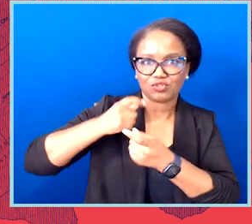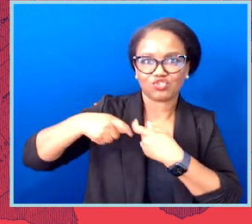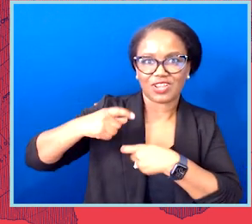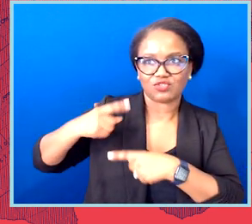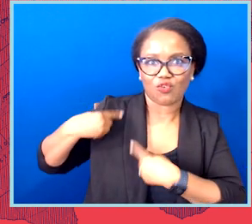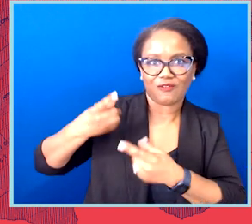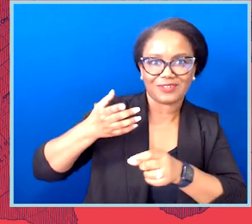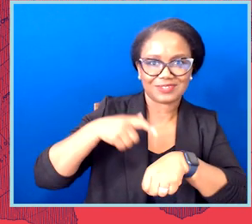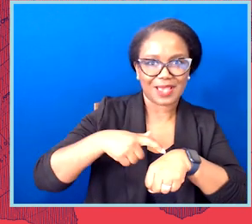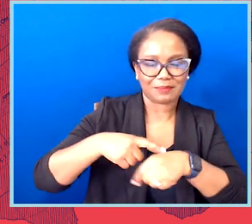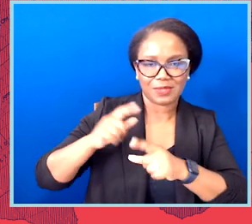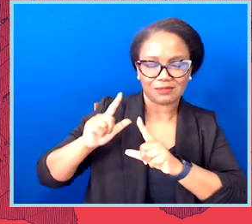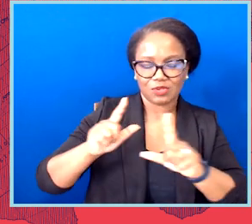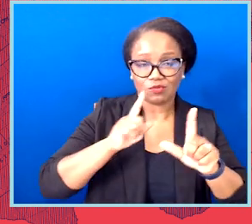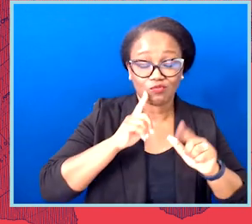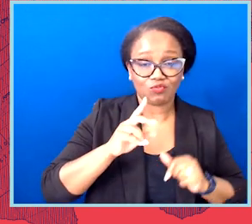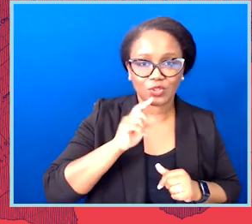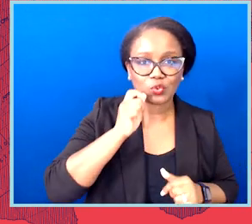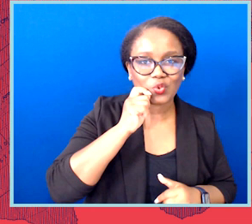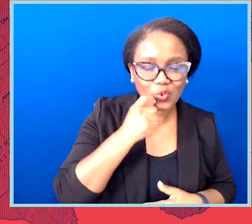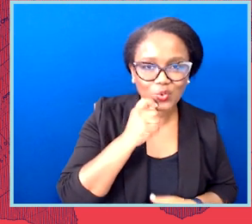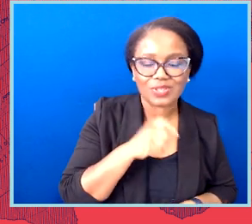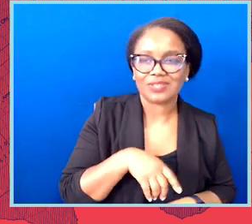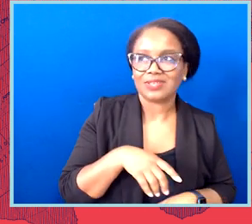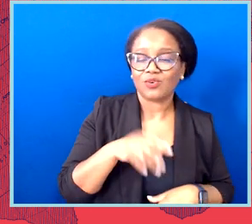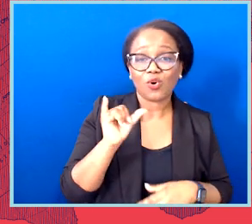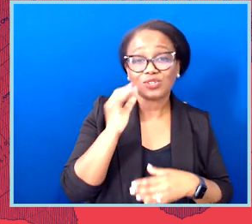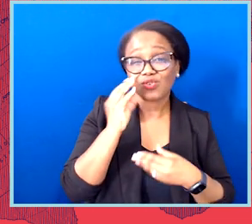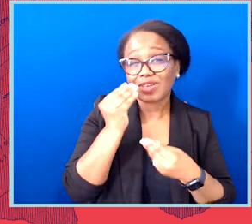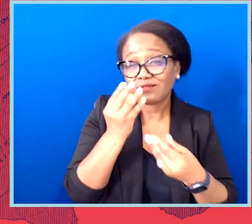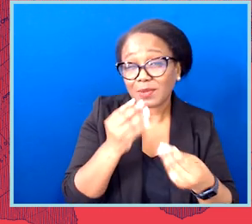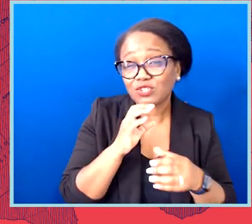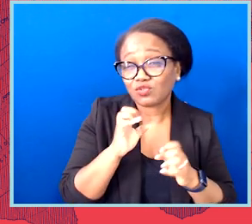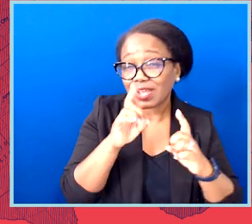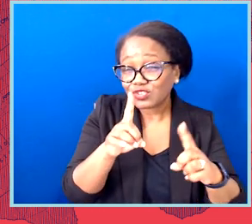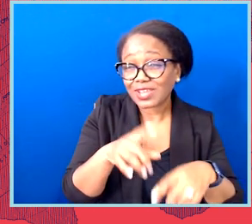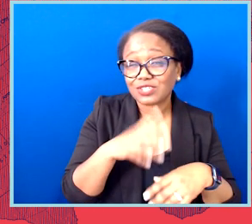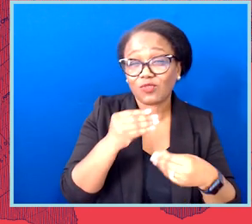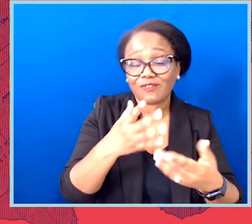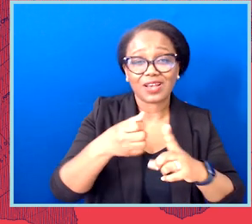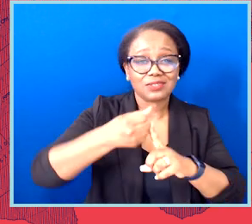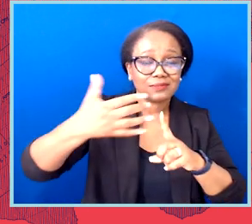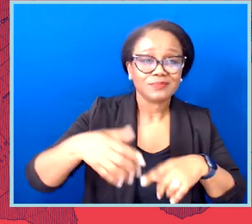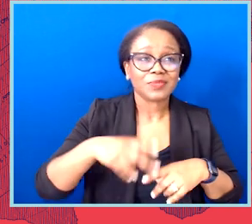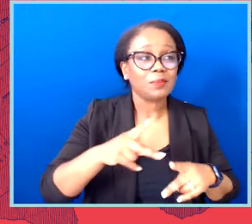It's also educational, and it's a really easy tool to point other people to you. If they have questions about what is redistricting?